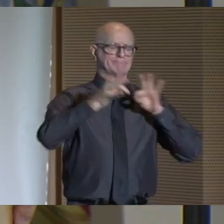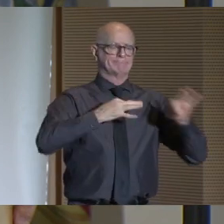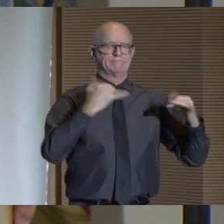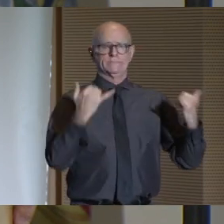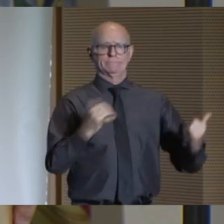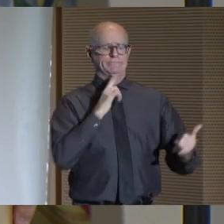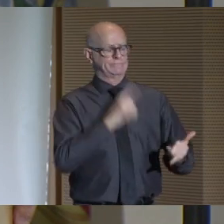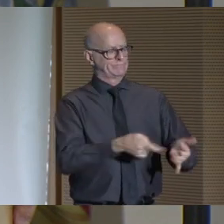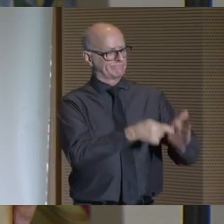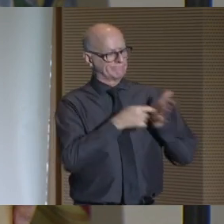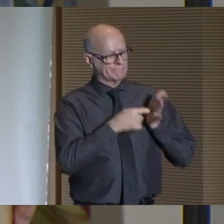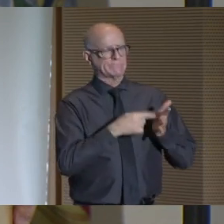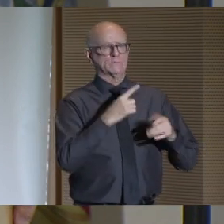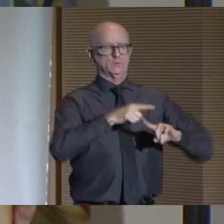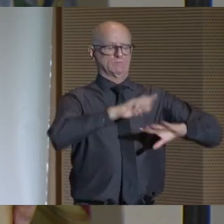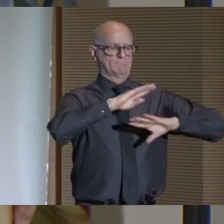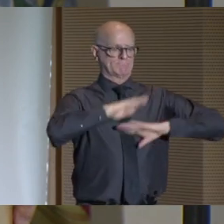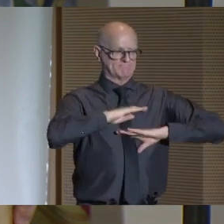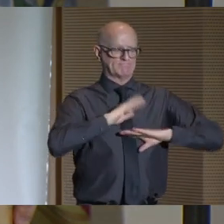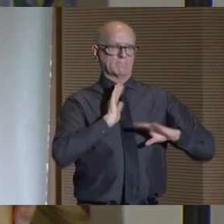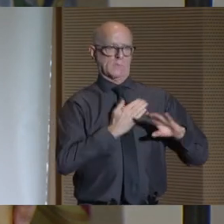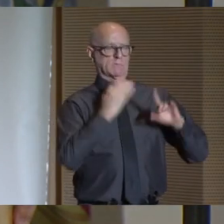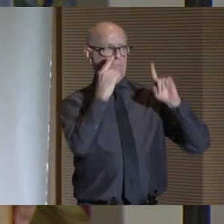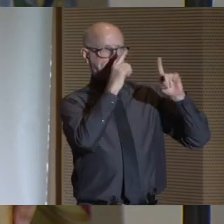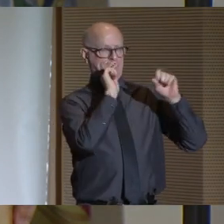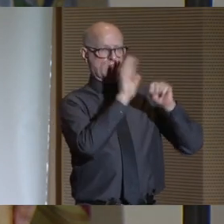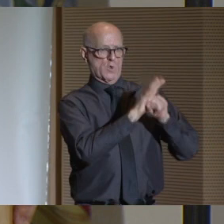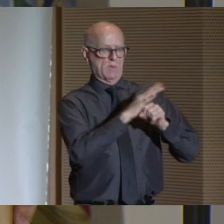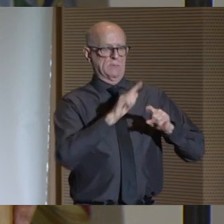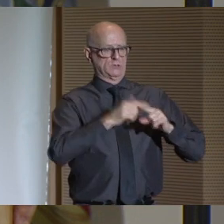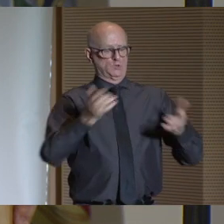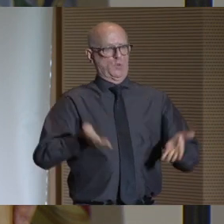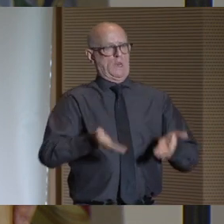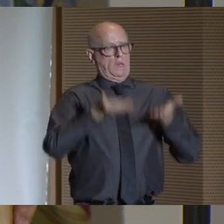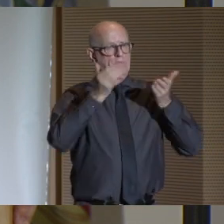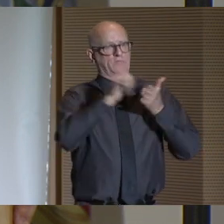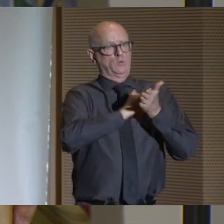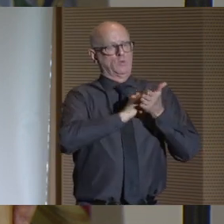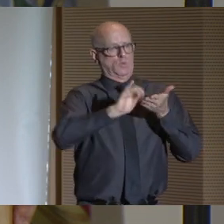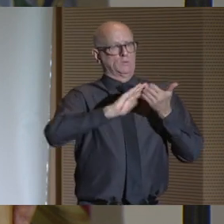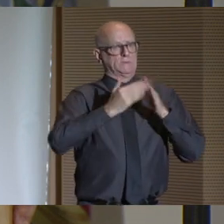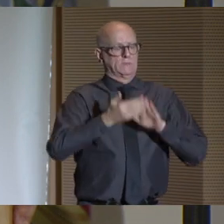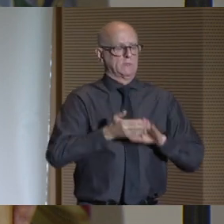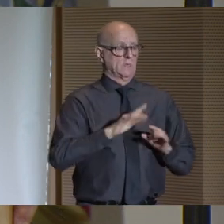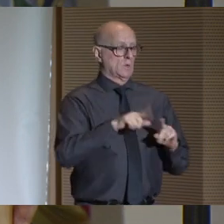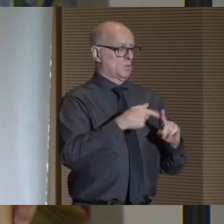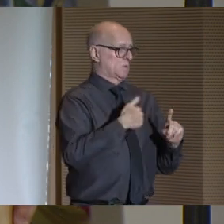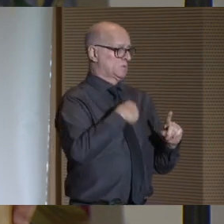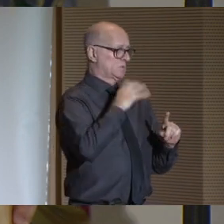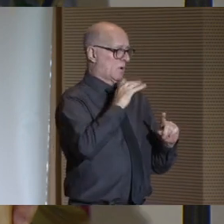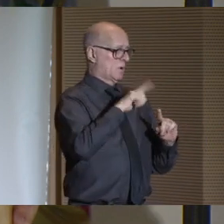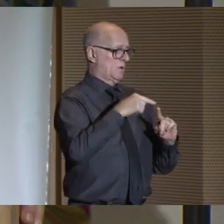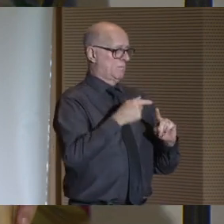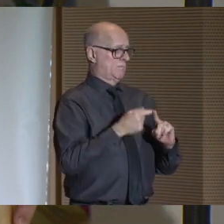Everything I laid out today is critical to meeting the promise to lift New York City.